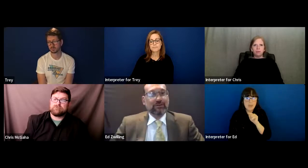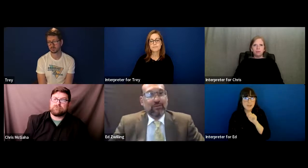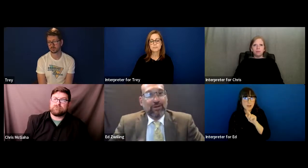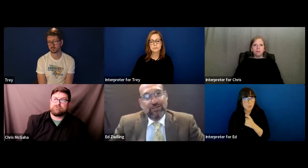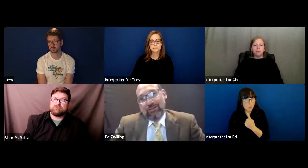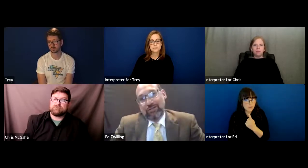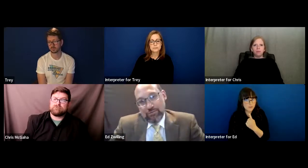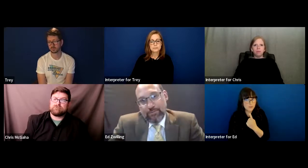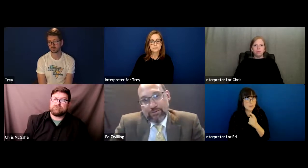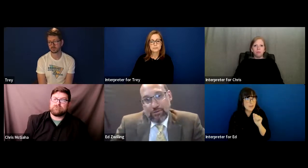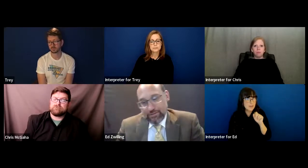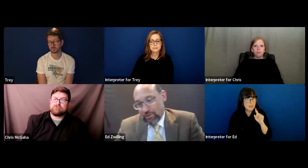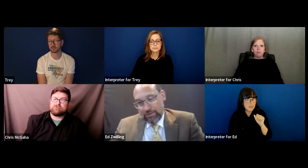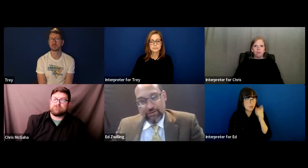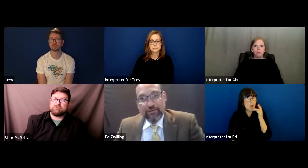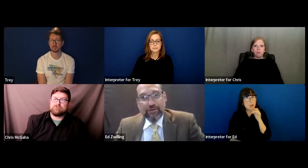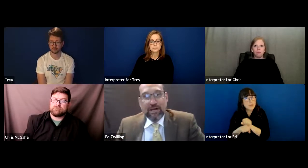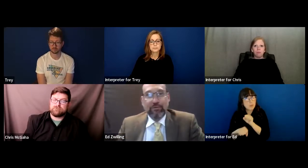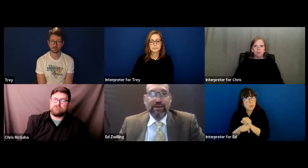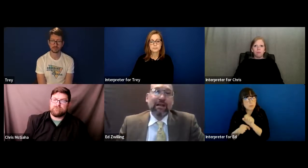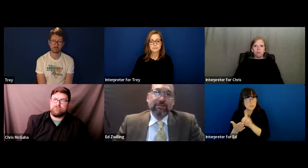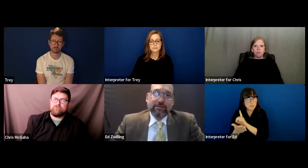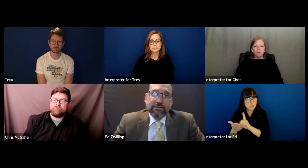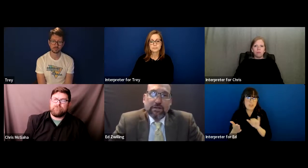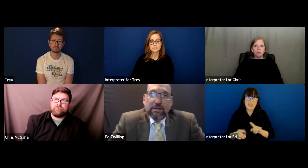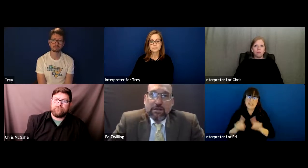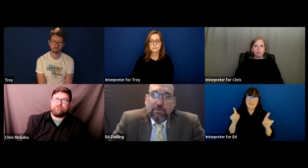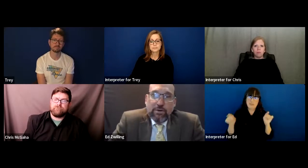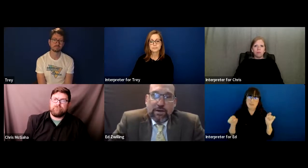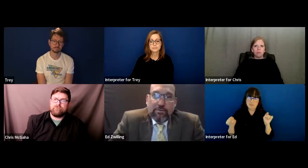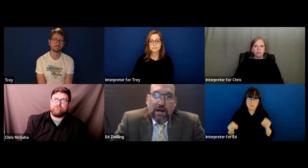discrimination so it was a totally different type of analysis.